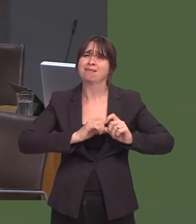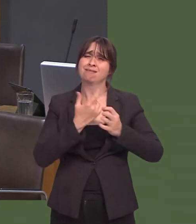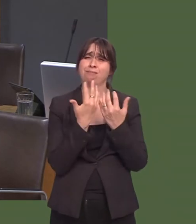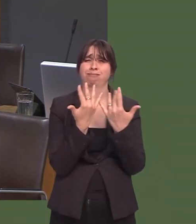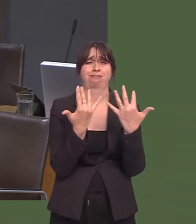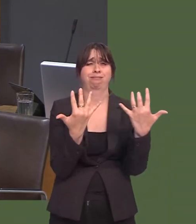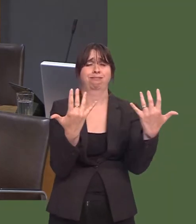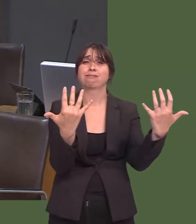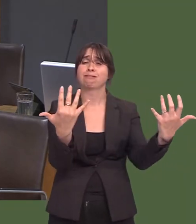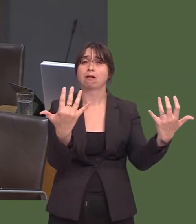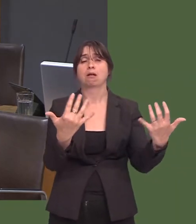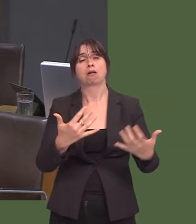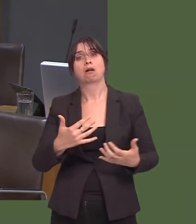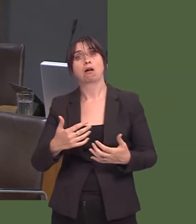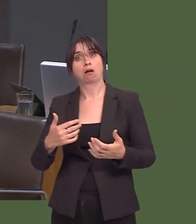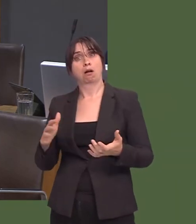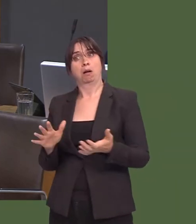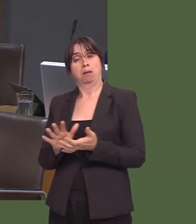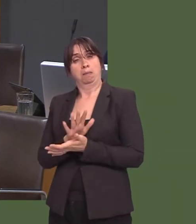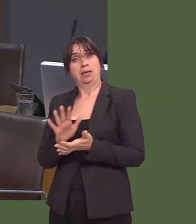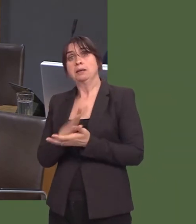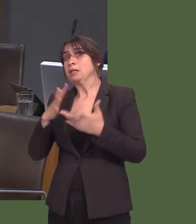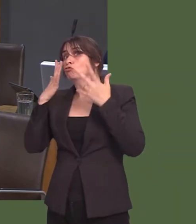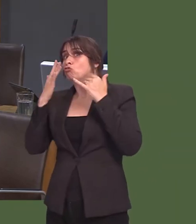Iím very pleased as to the success of the initial trial, but I wouldnít be fulfilling